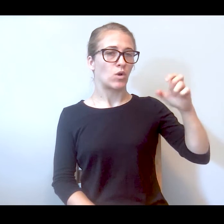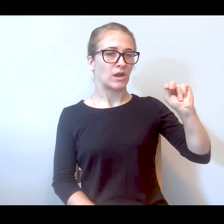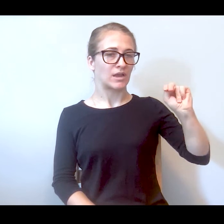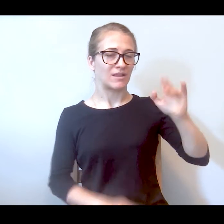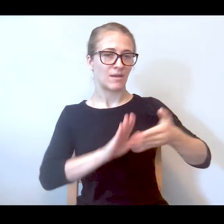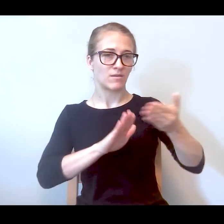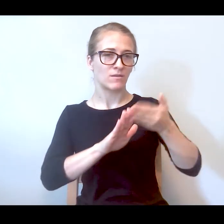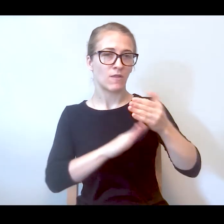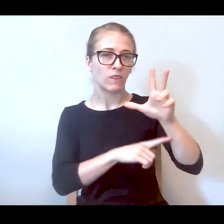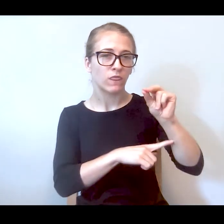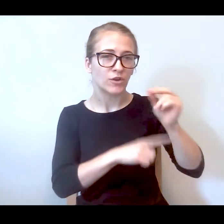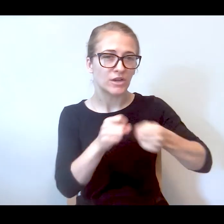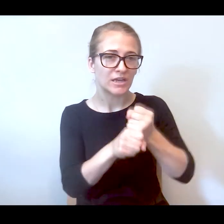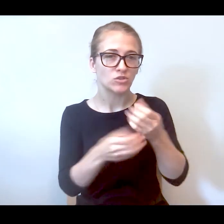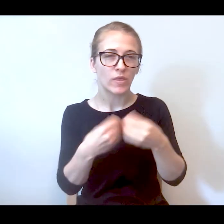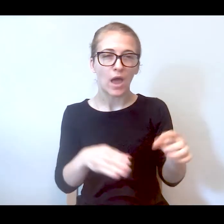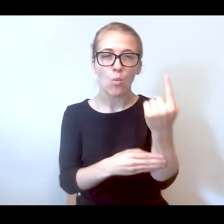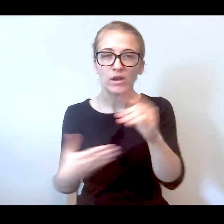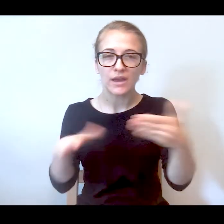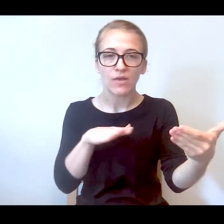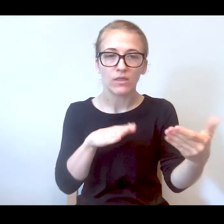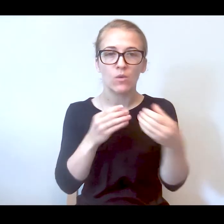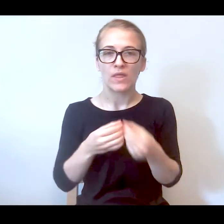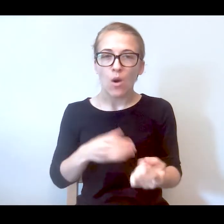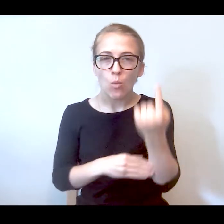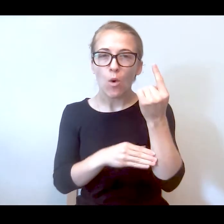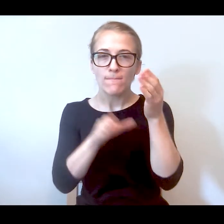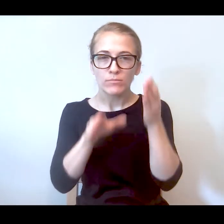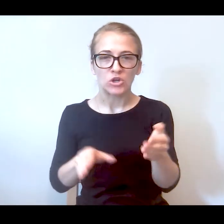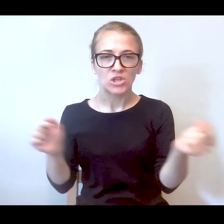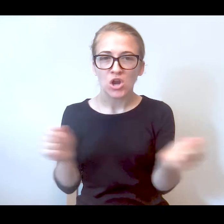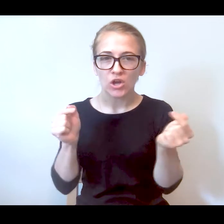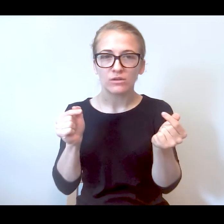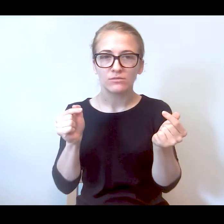operated for 30 years without one casualty, without one person getting harmed.